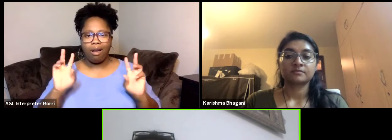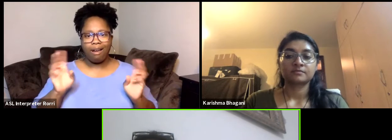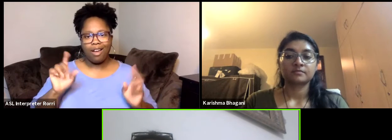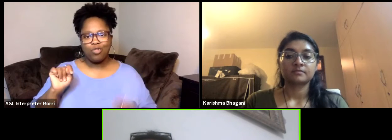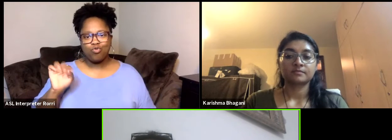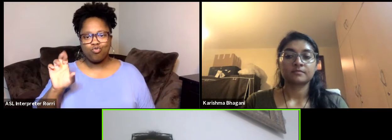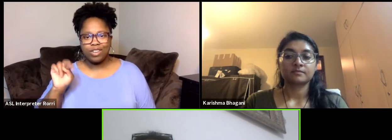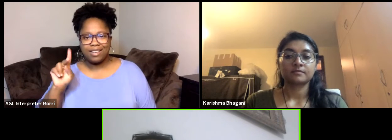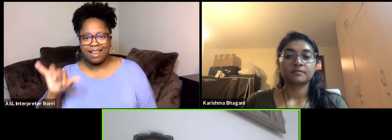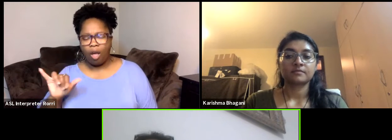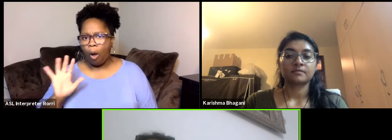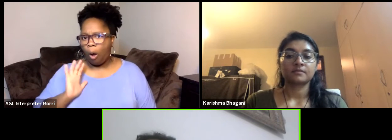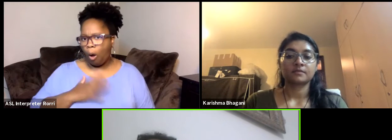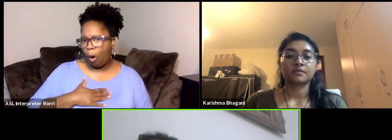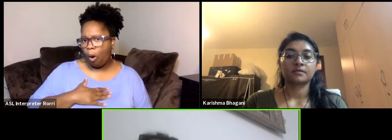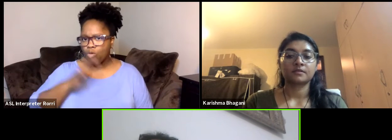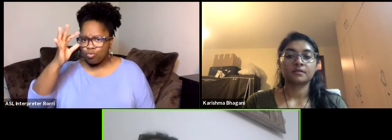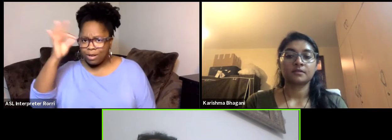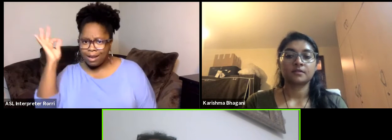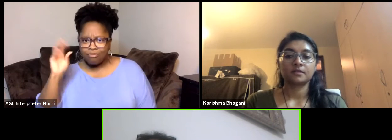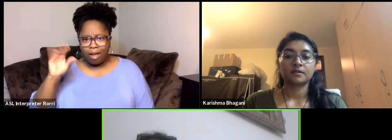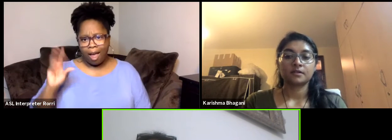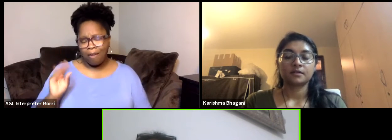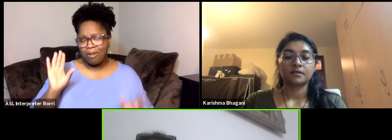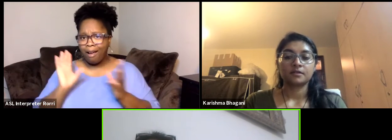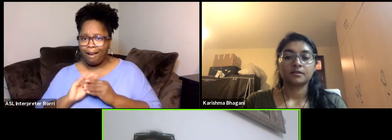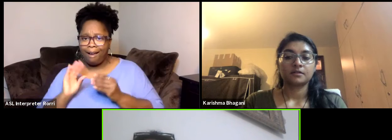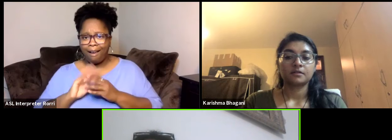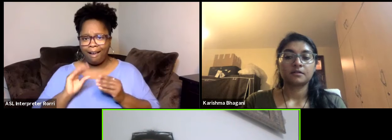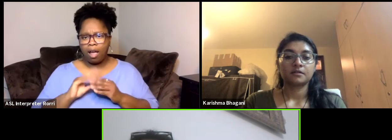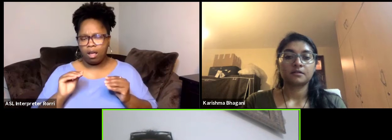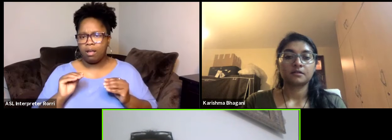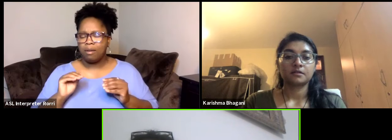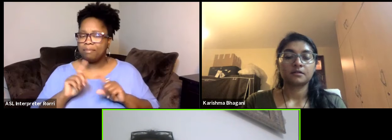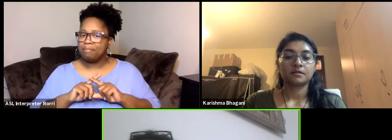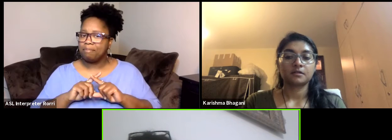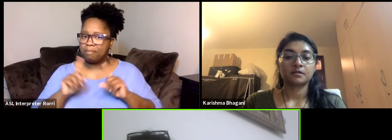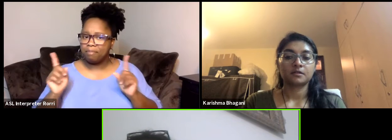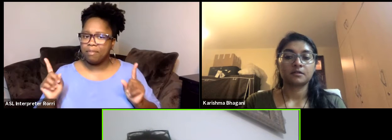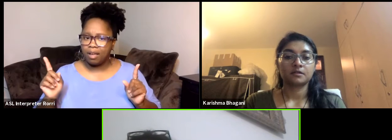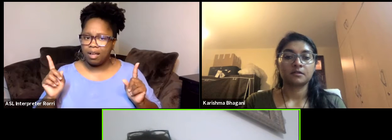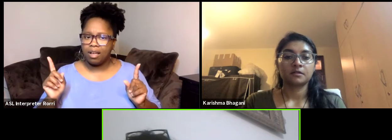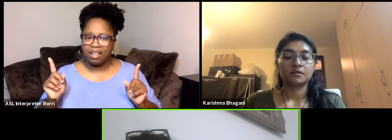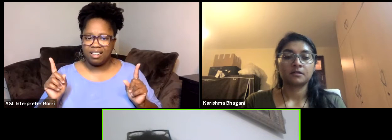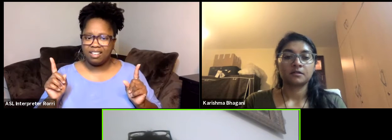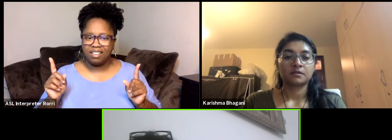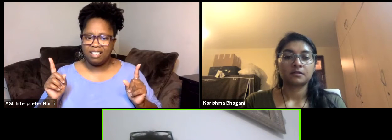but you find two... How to say? Two attitude or this is what I feel,